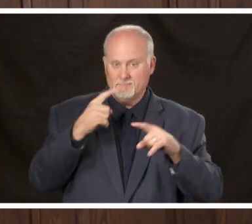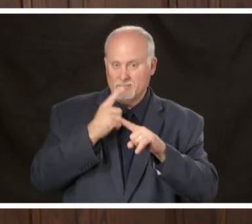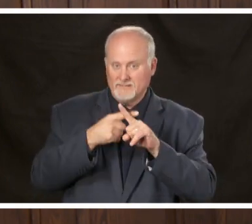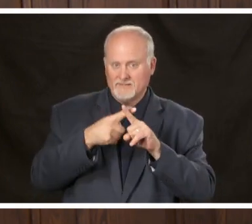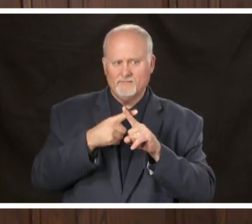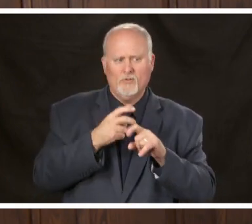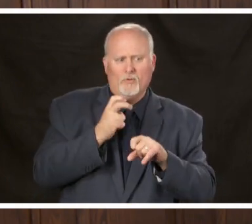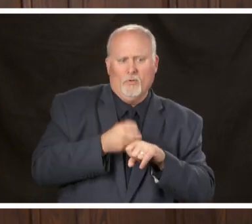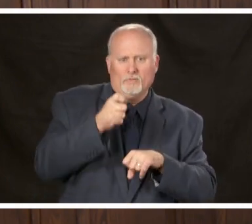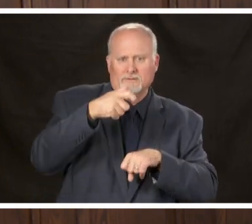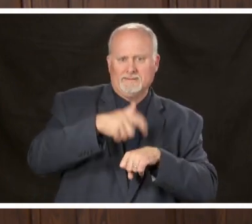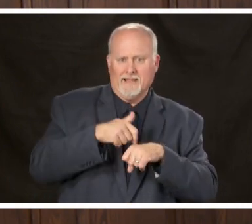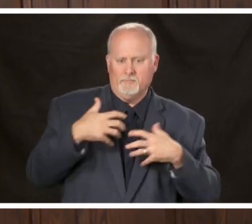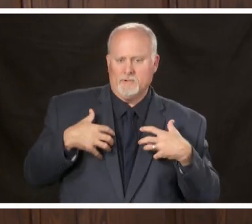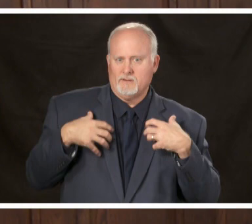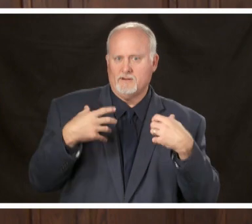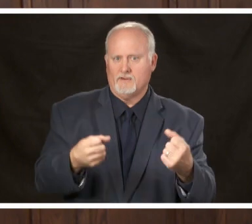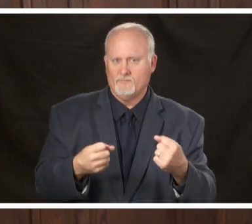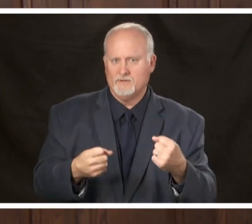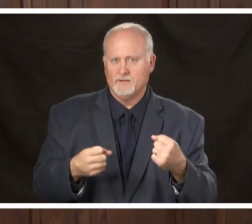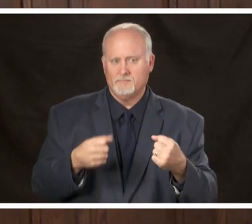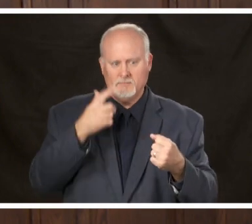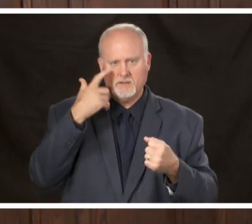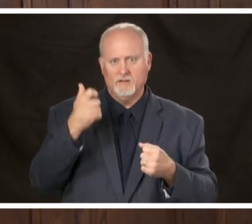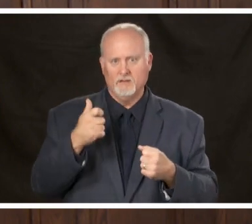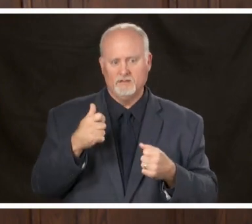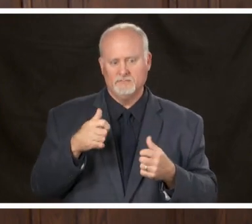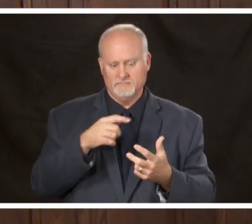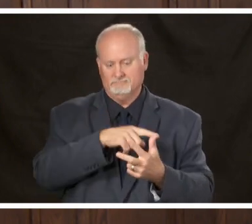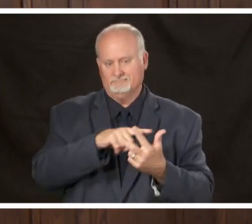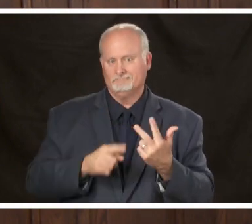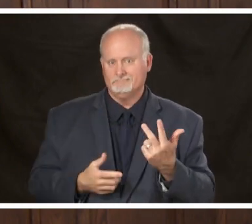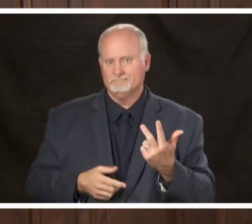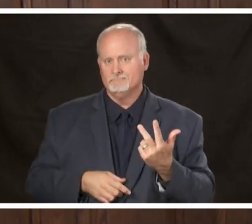recovering because of those three three different things exists in isolation or